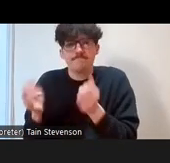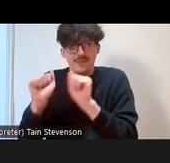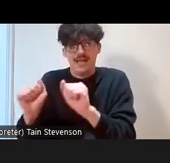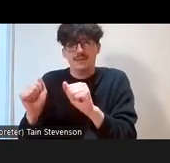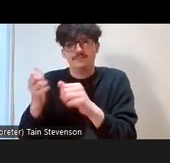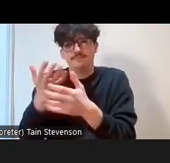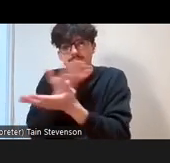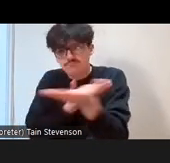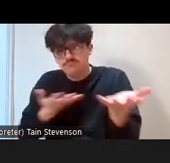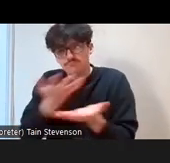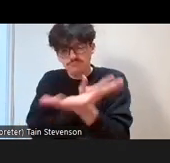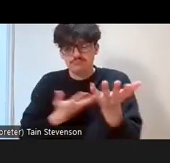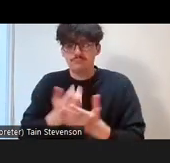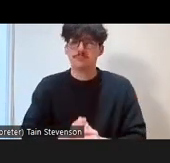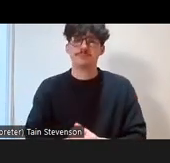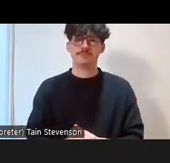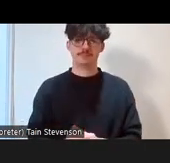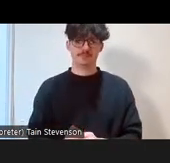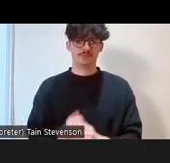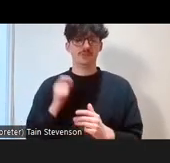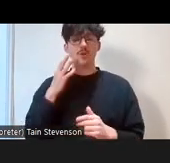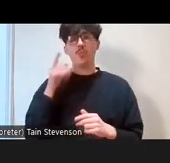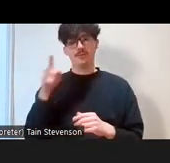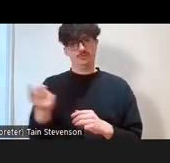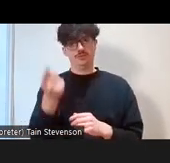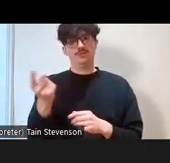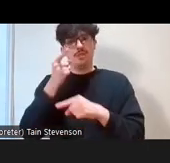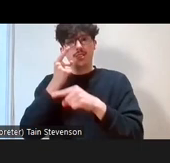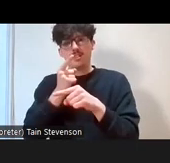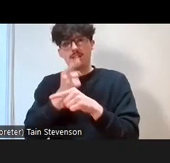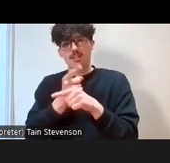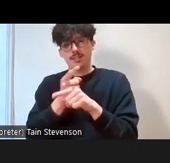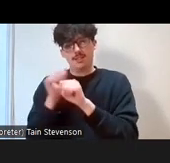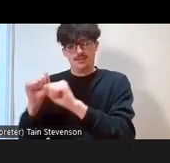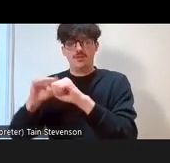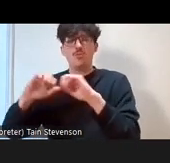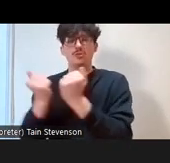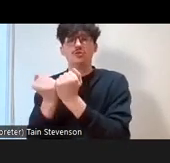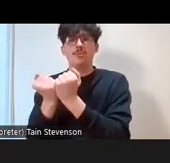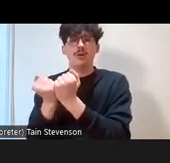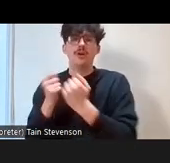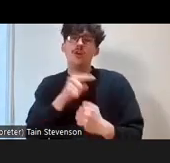But what you can do is while you're discussing, we've set up that you can add words to a word